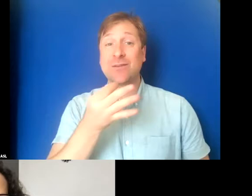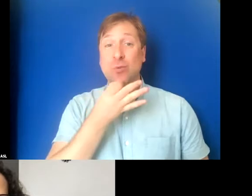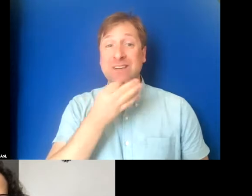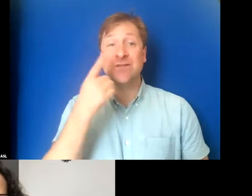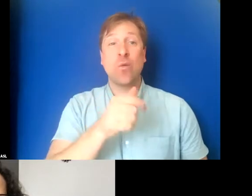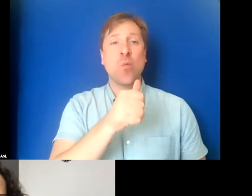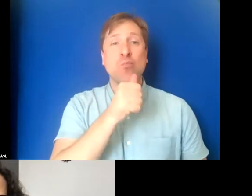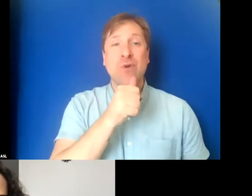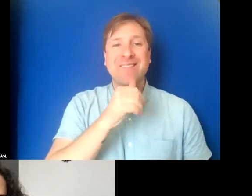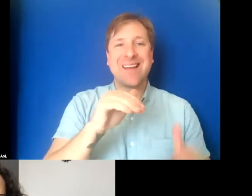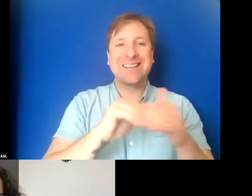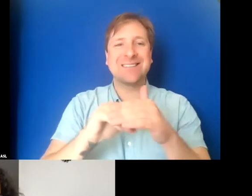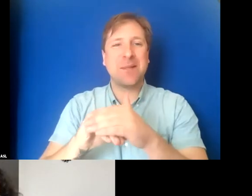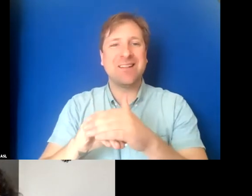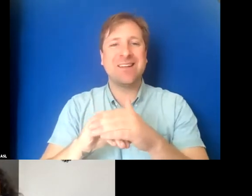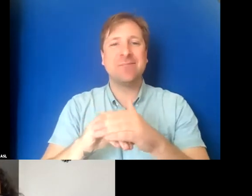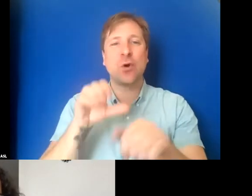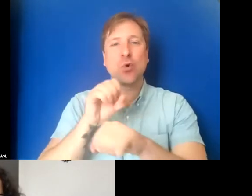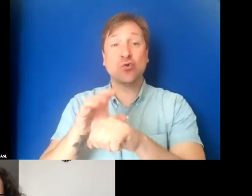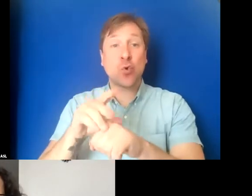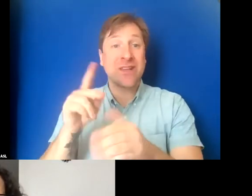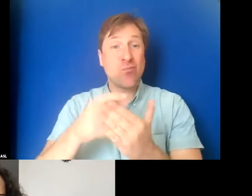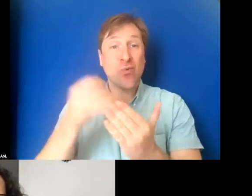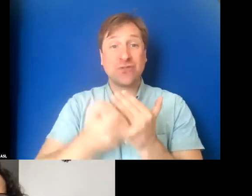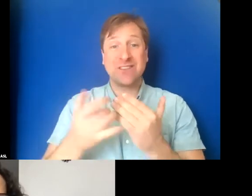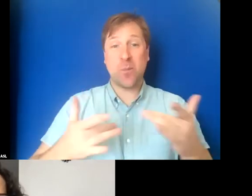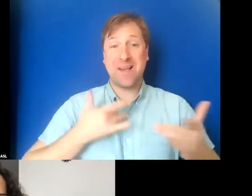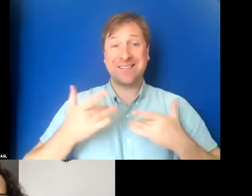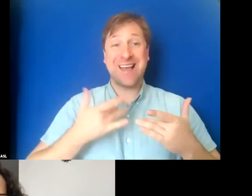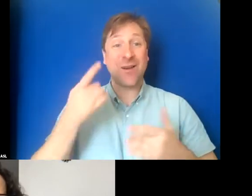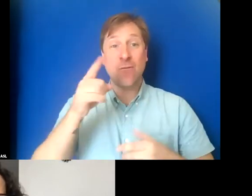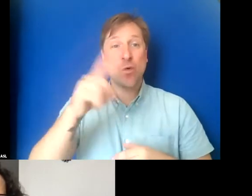consulting projects, and I'm eager for you all to get the opportunity to learn